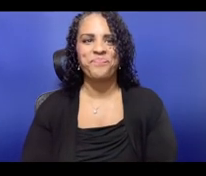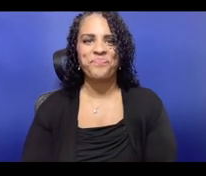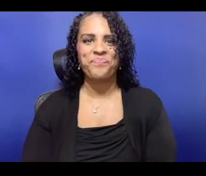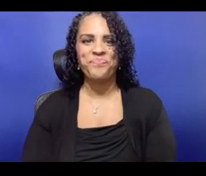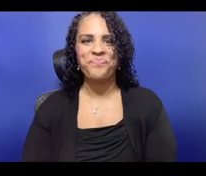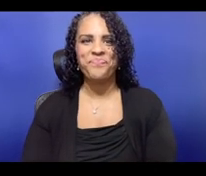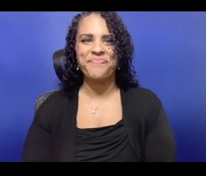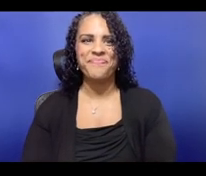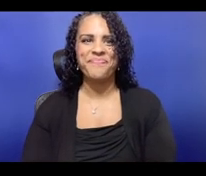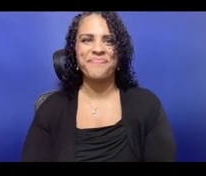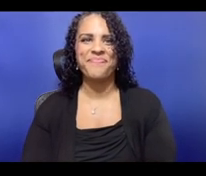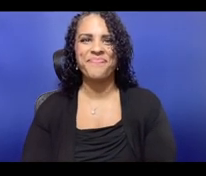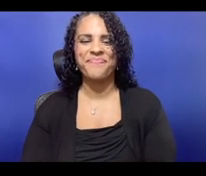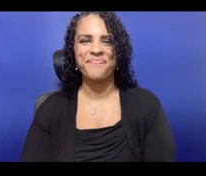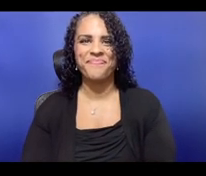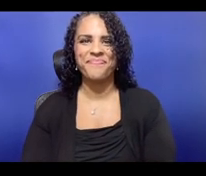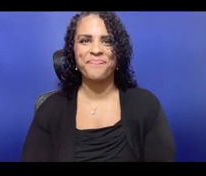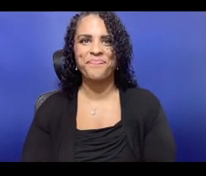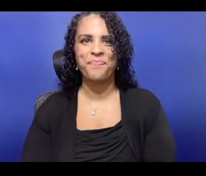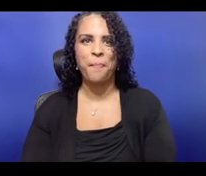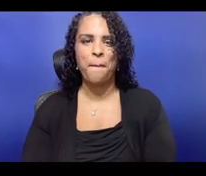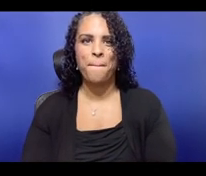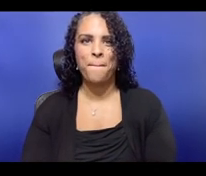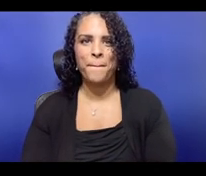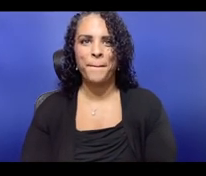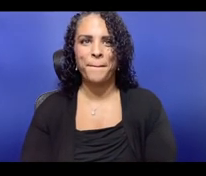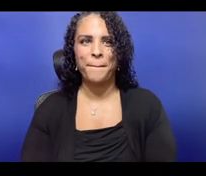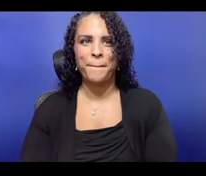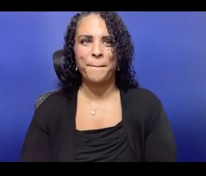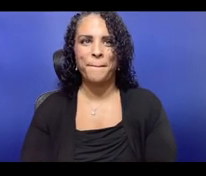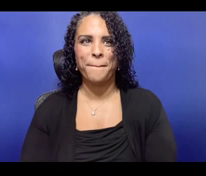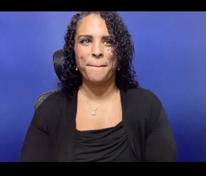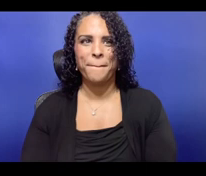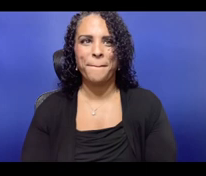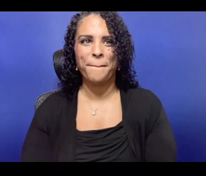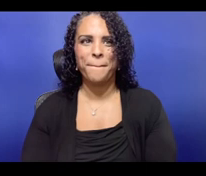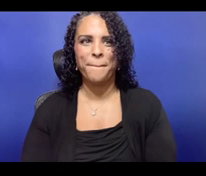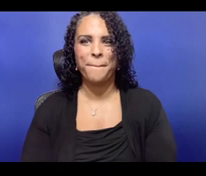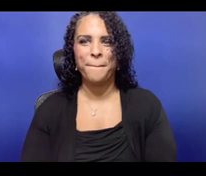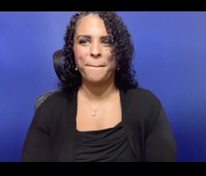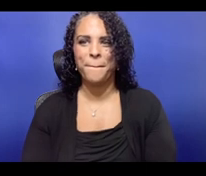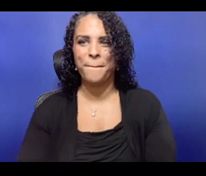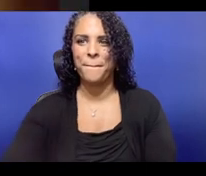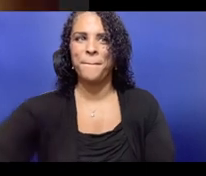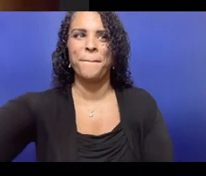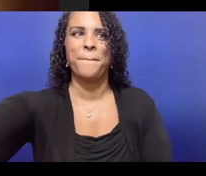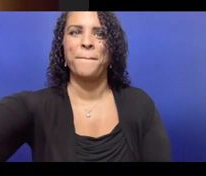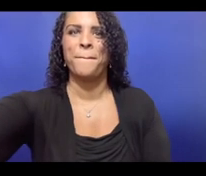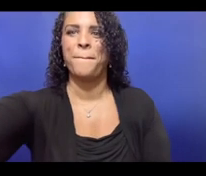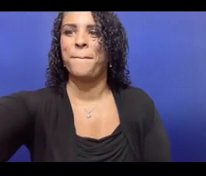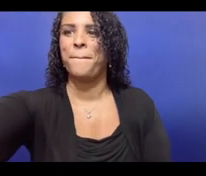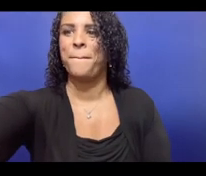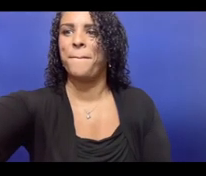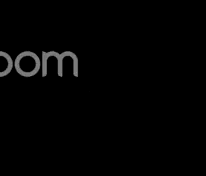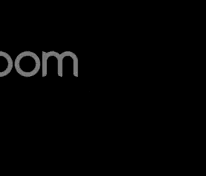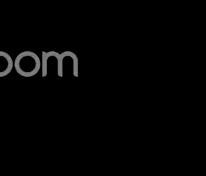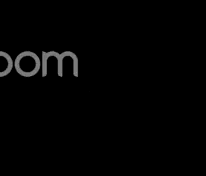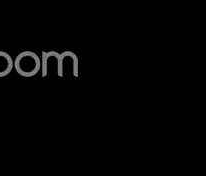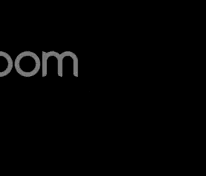if we think about that as our home and we think of economy as how do we manage our home,